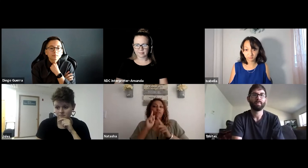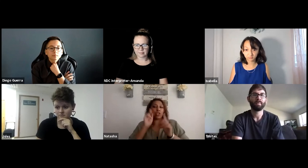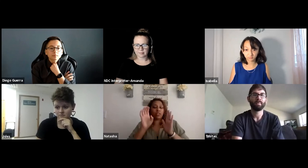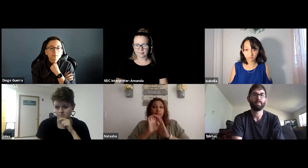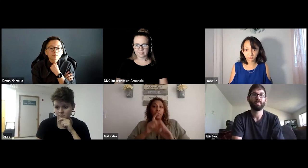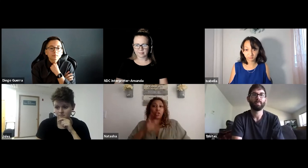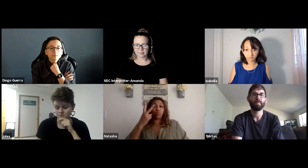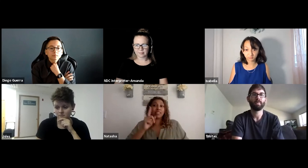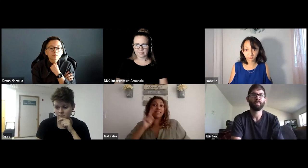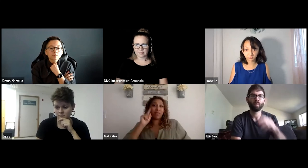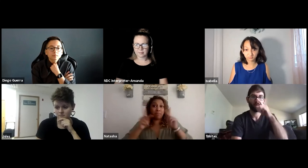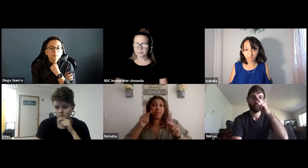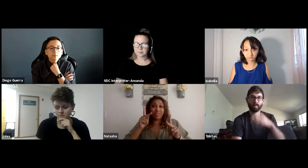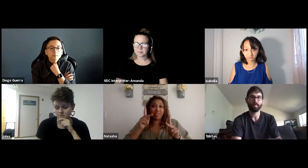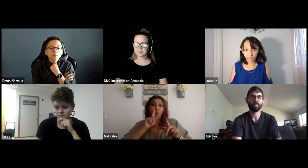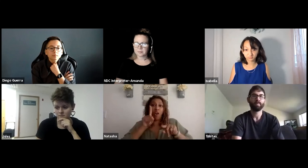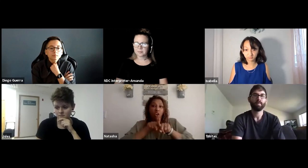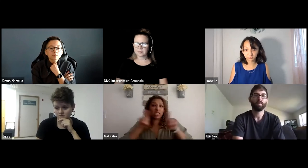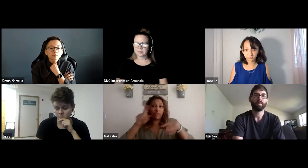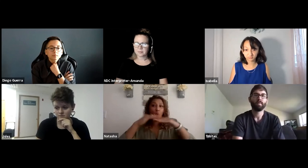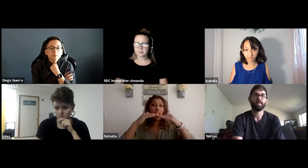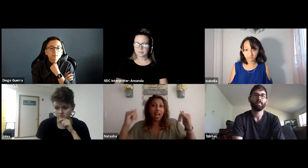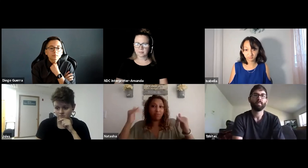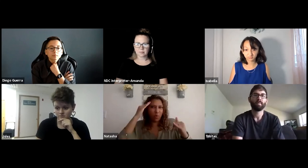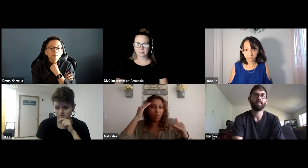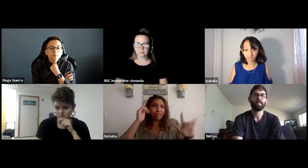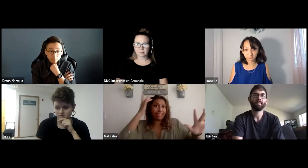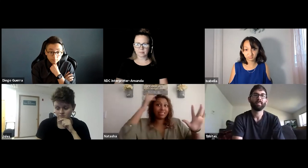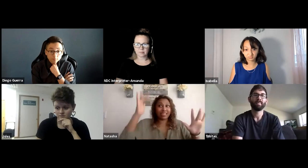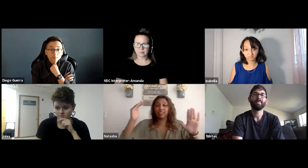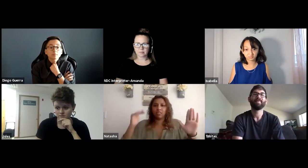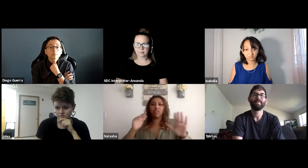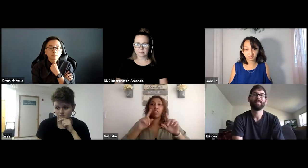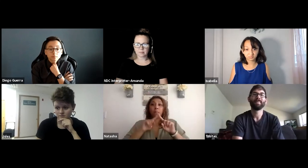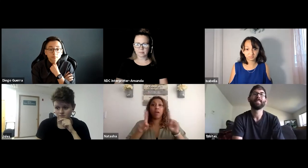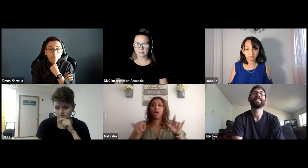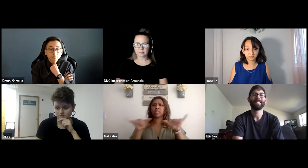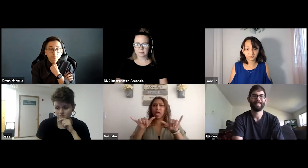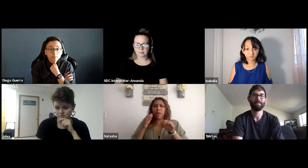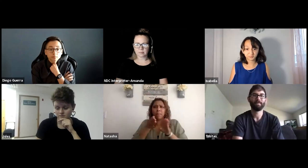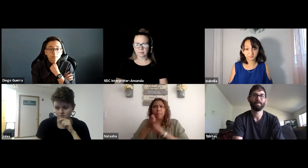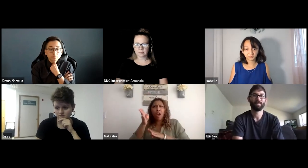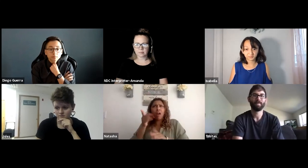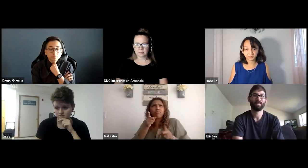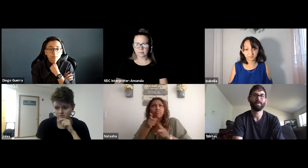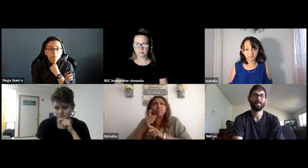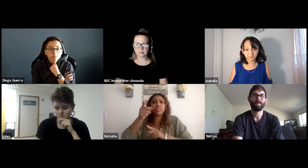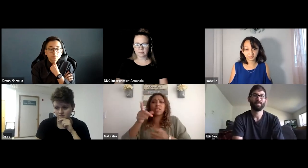This is Natasha. Piece of advice I'd like to give, say you've got two Deaf people online.